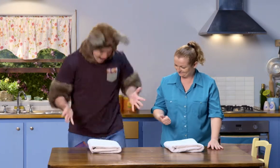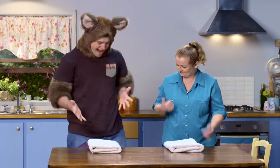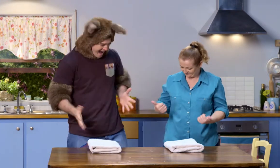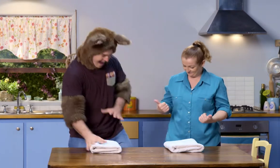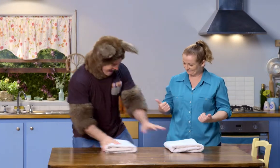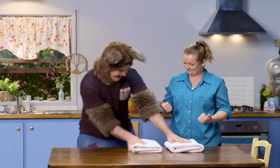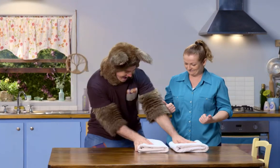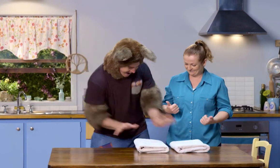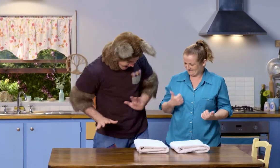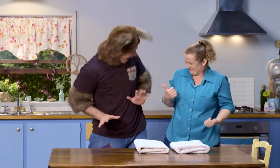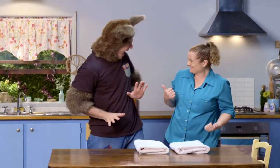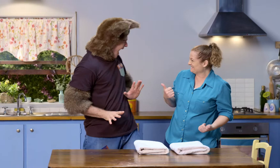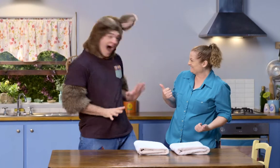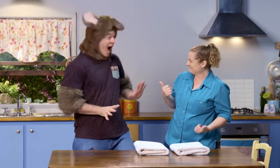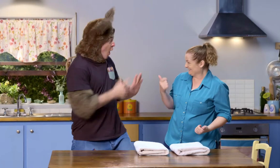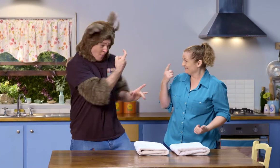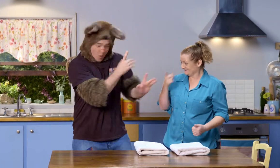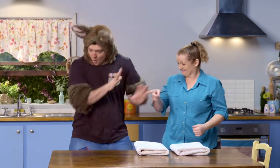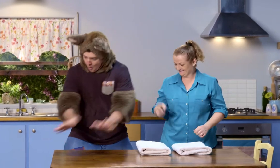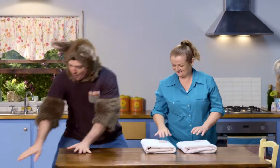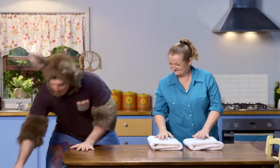Ha! Done. Great! Oh, let's do another one.